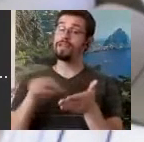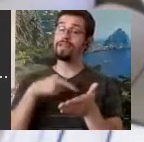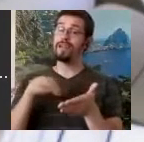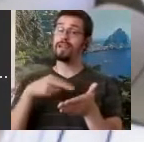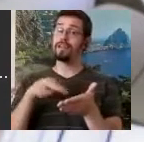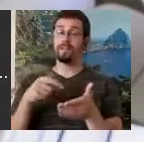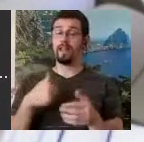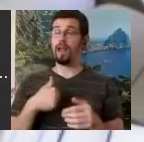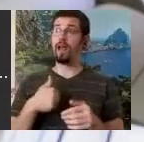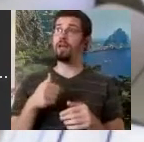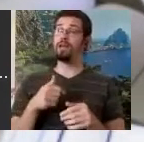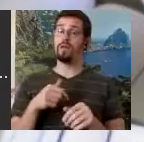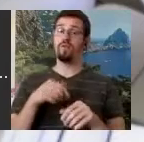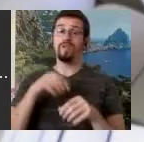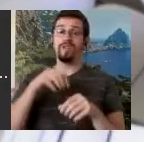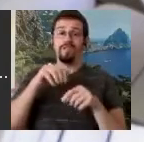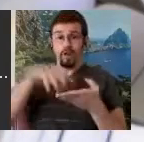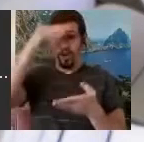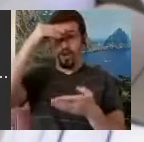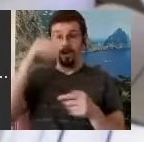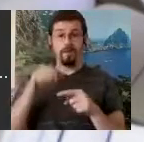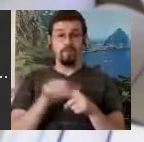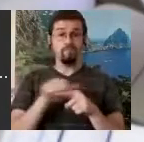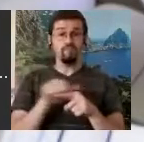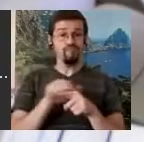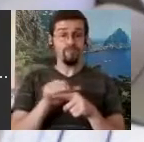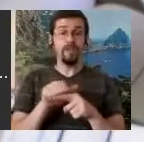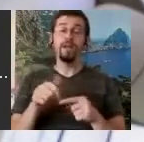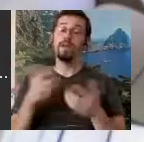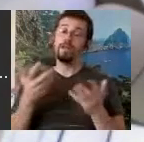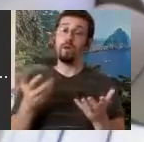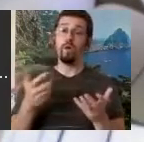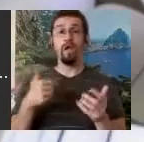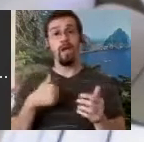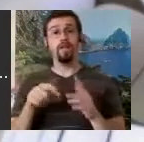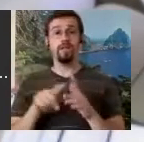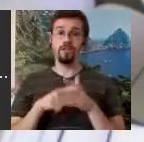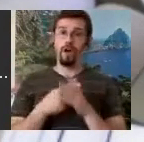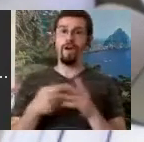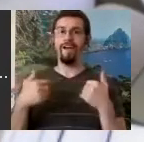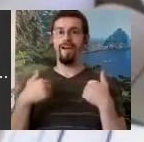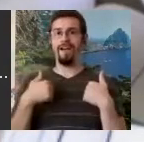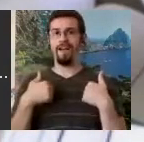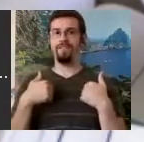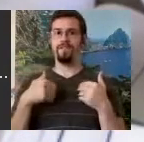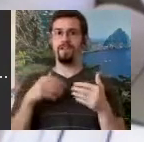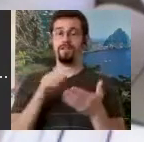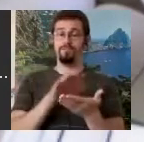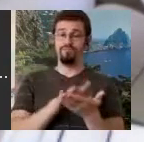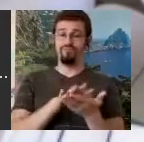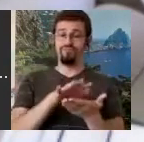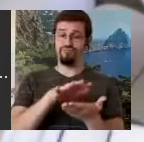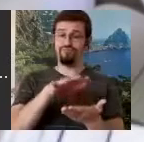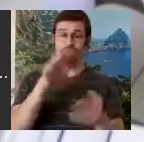was in. And I slowly started having stick figure notation scores just for me. I was